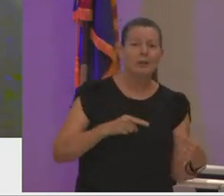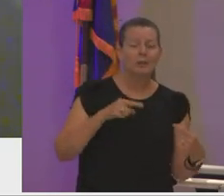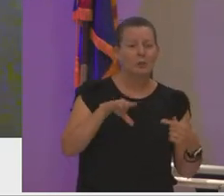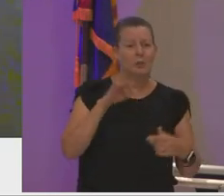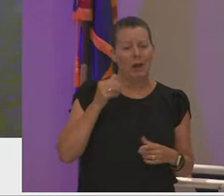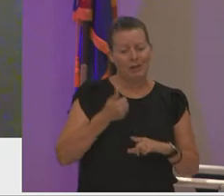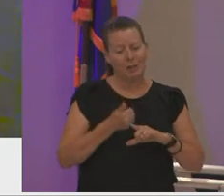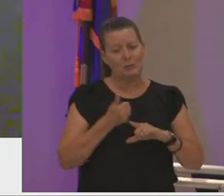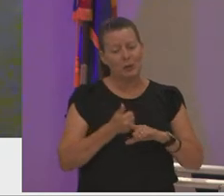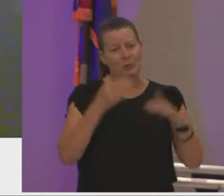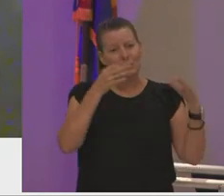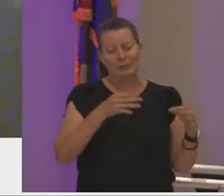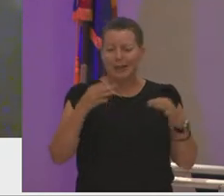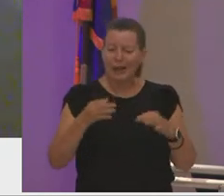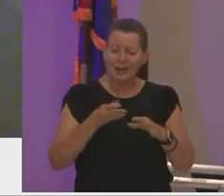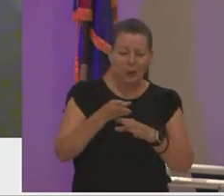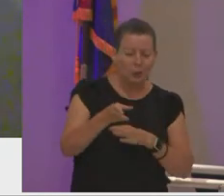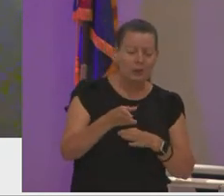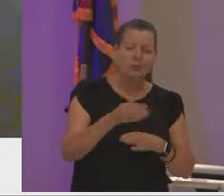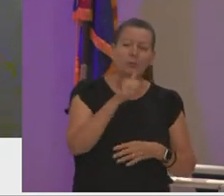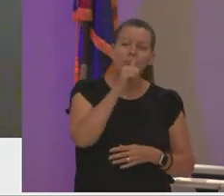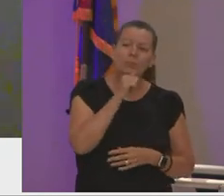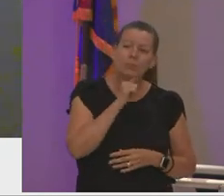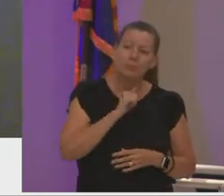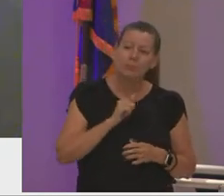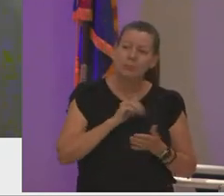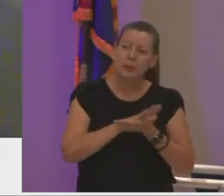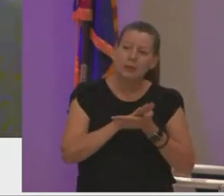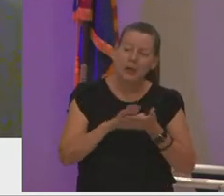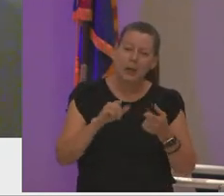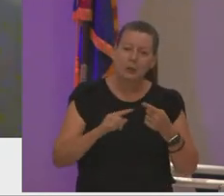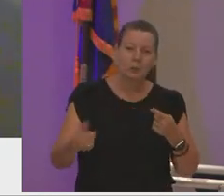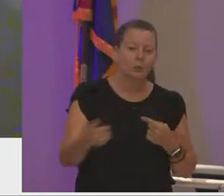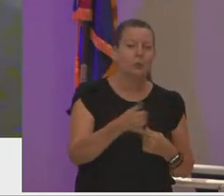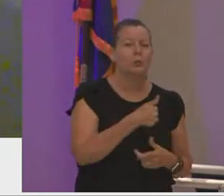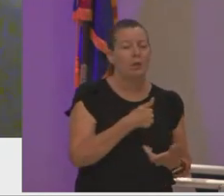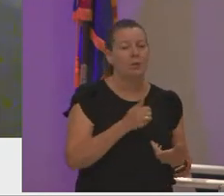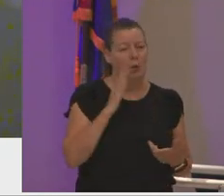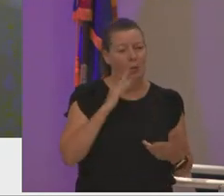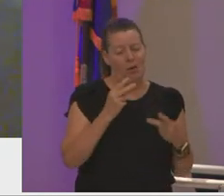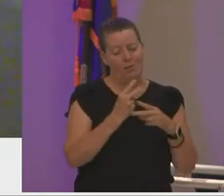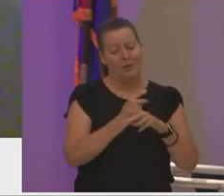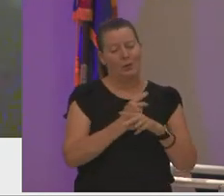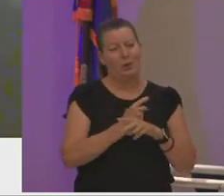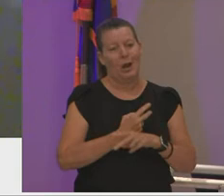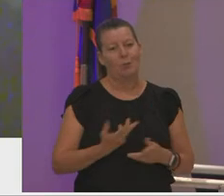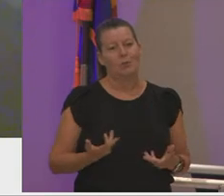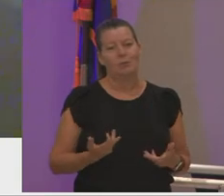decide on a career be patient and kind to yourself you'll figure it out all that matters is that you